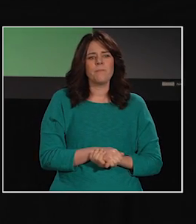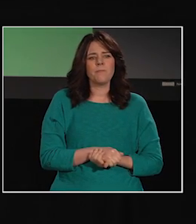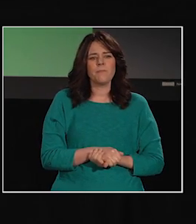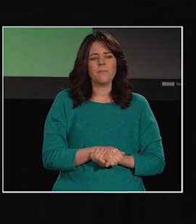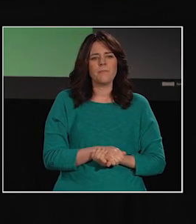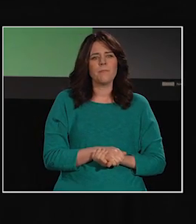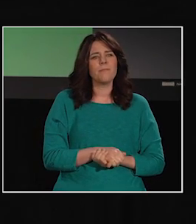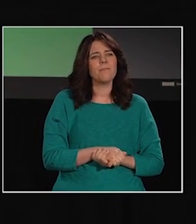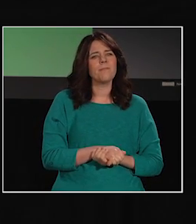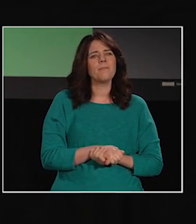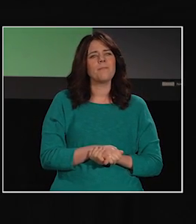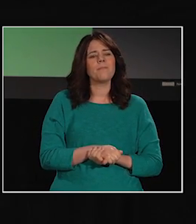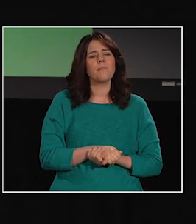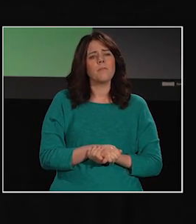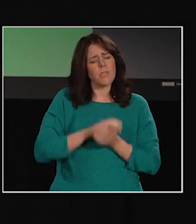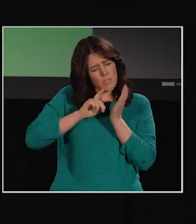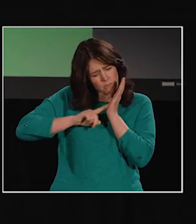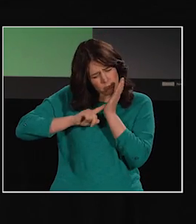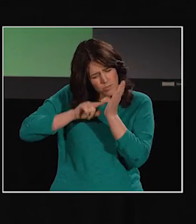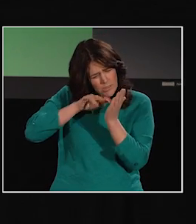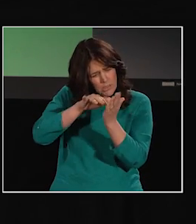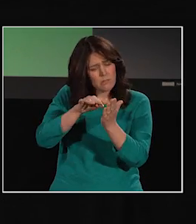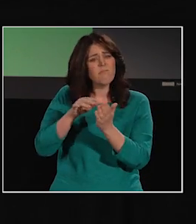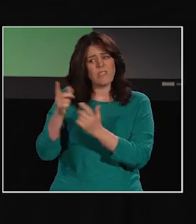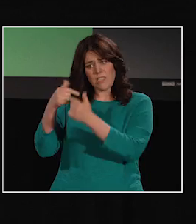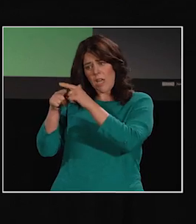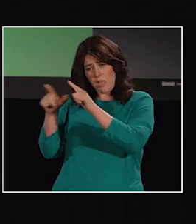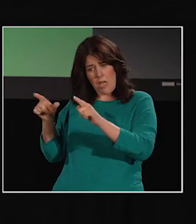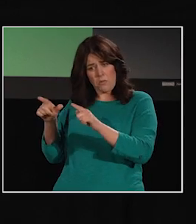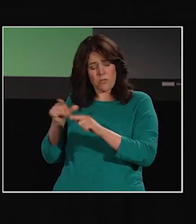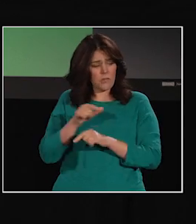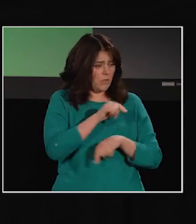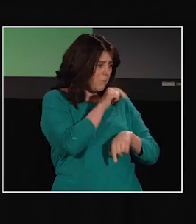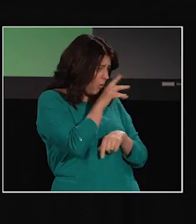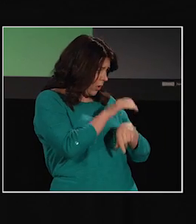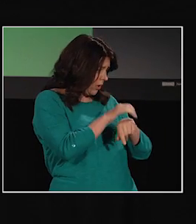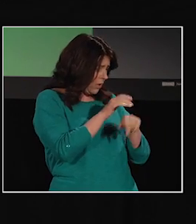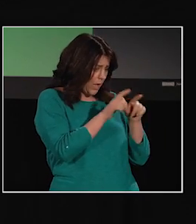Studies have shown that signed languages function in a very similar way to spoken languages.